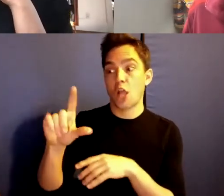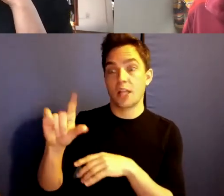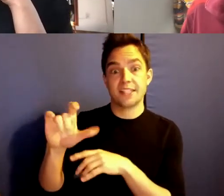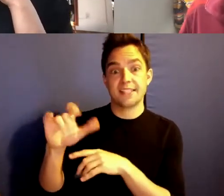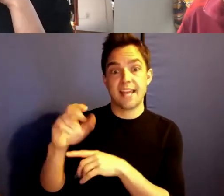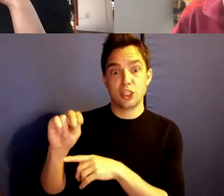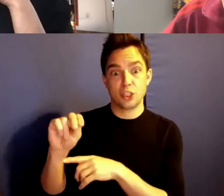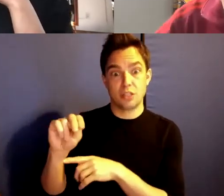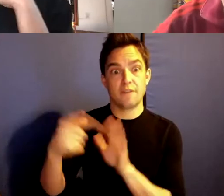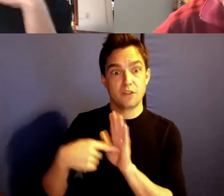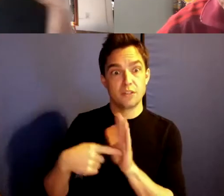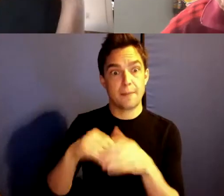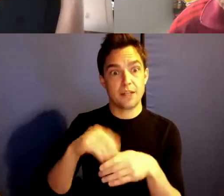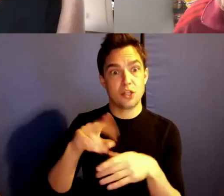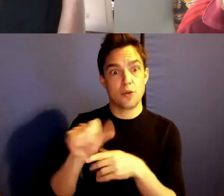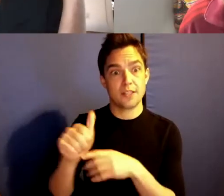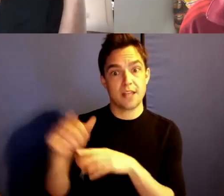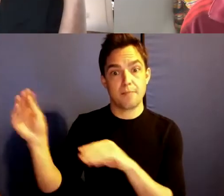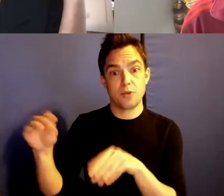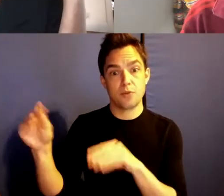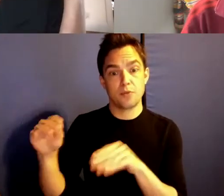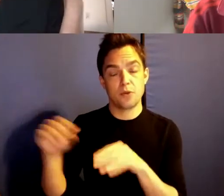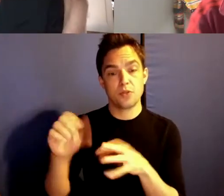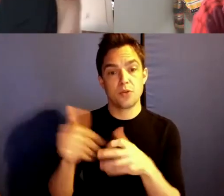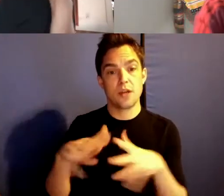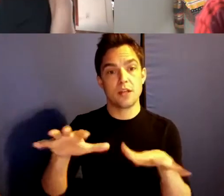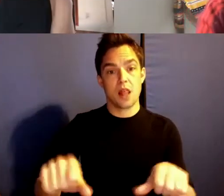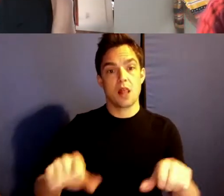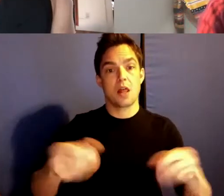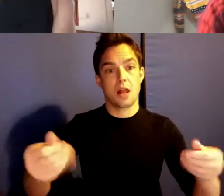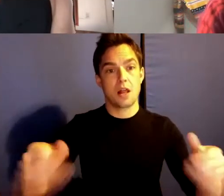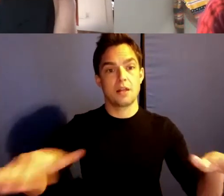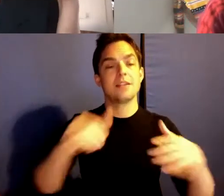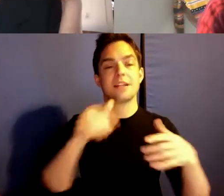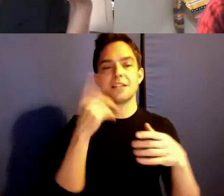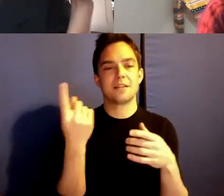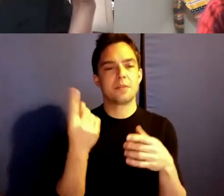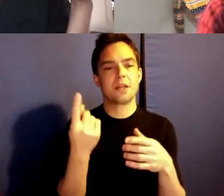the United States. It's not something that students come to university